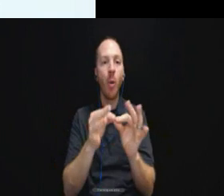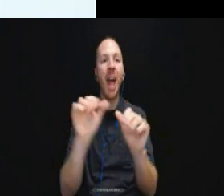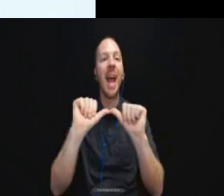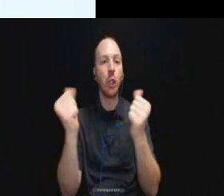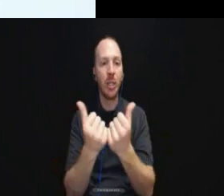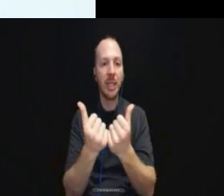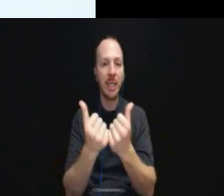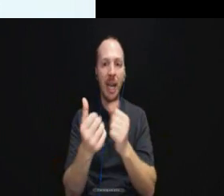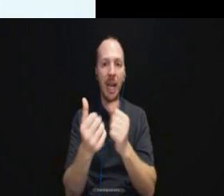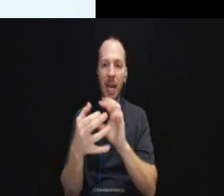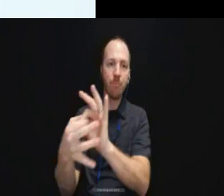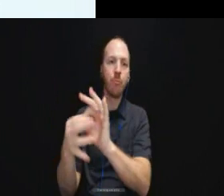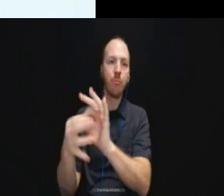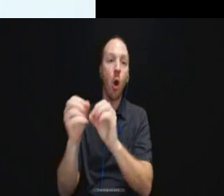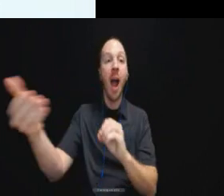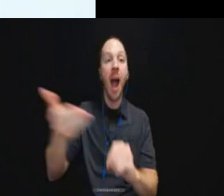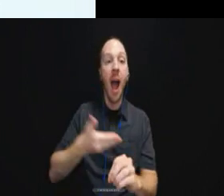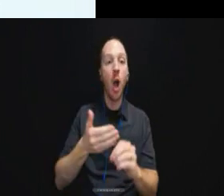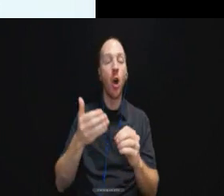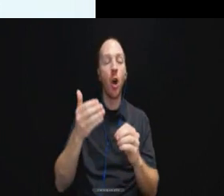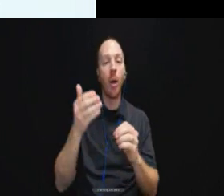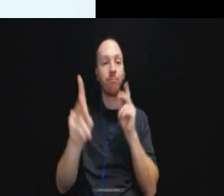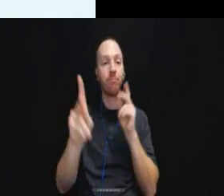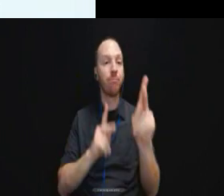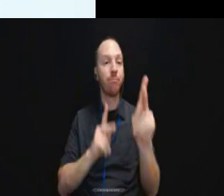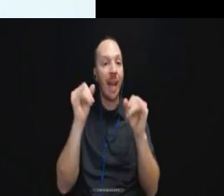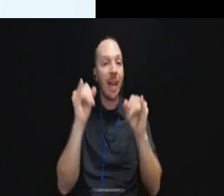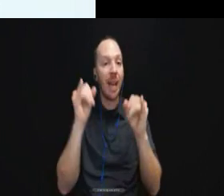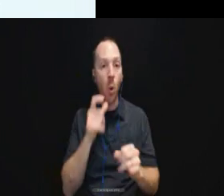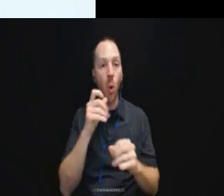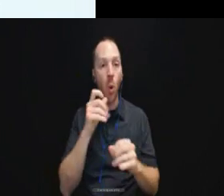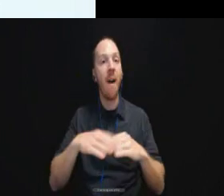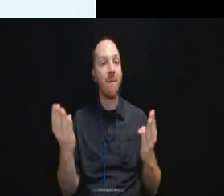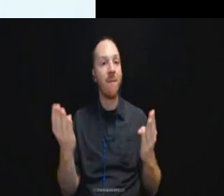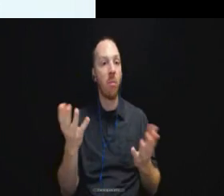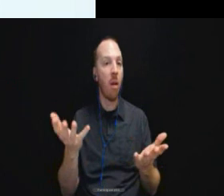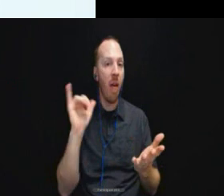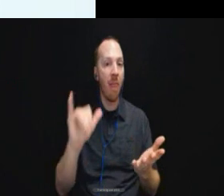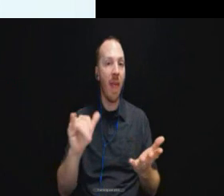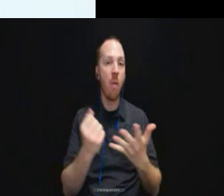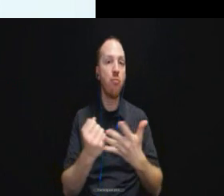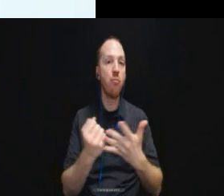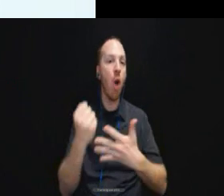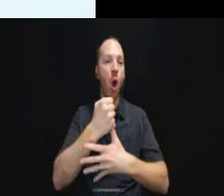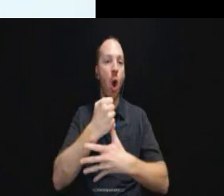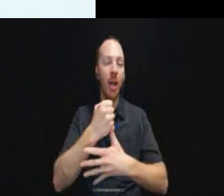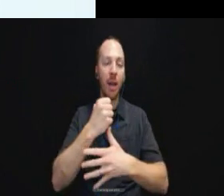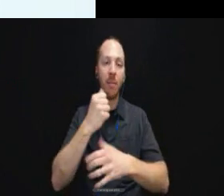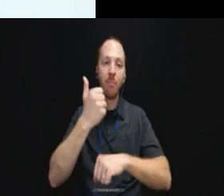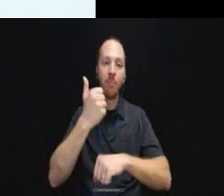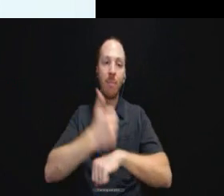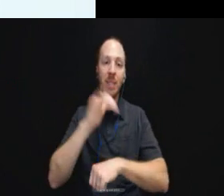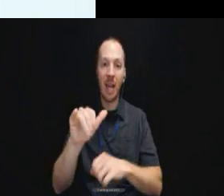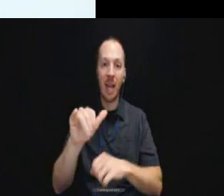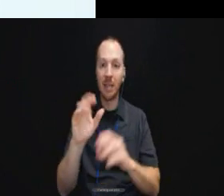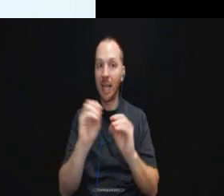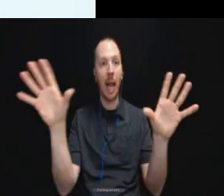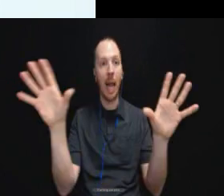or hire individuals who are available on that priority basis.